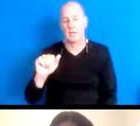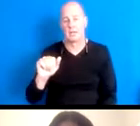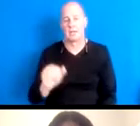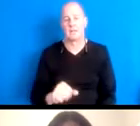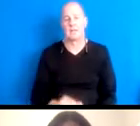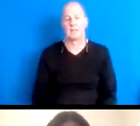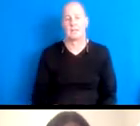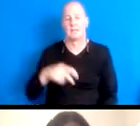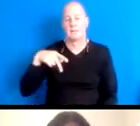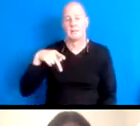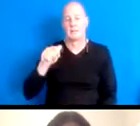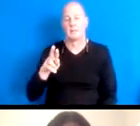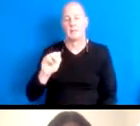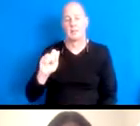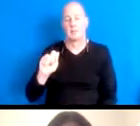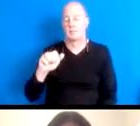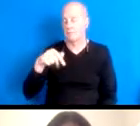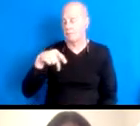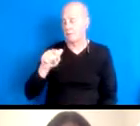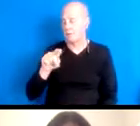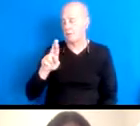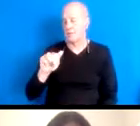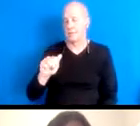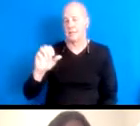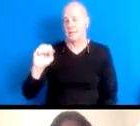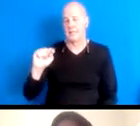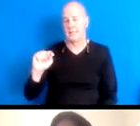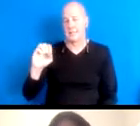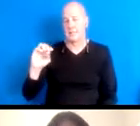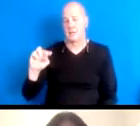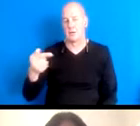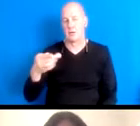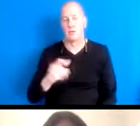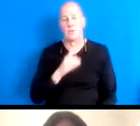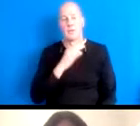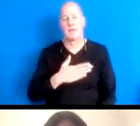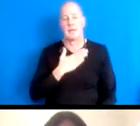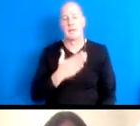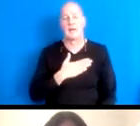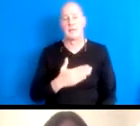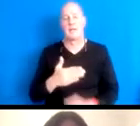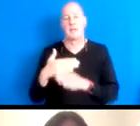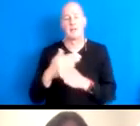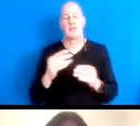St. 16:25:49 Onge. 16:25:51 I'm really grateful to be sharing the space with you all and inviting everyone